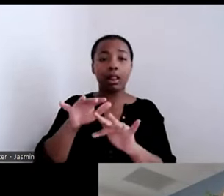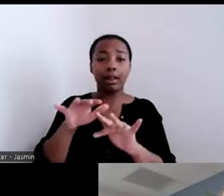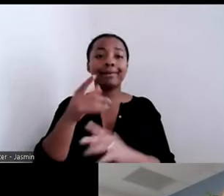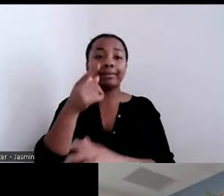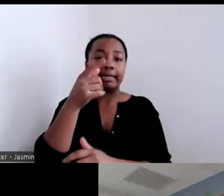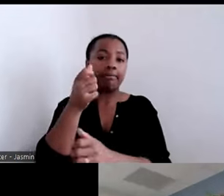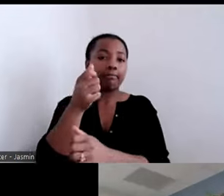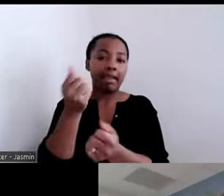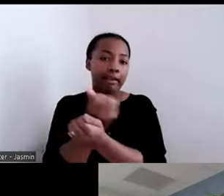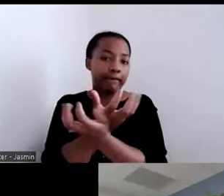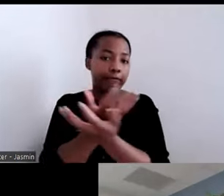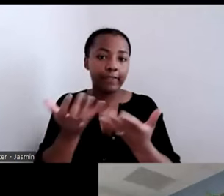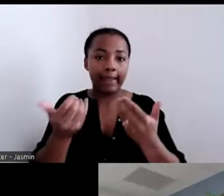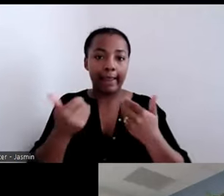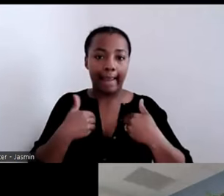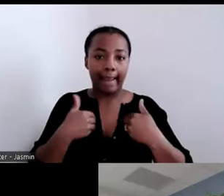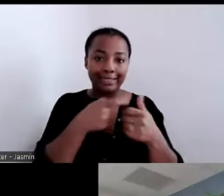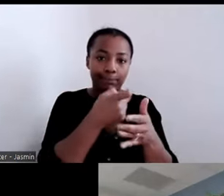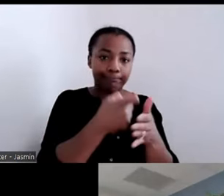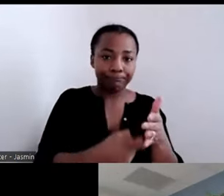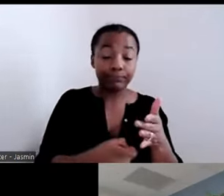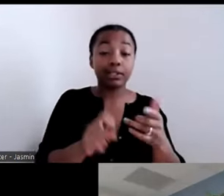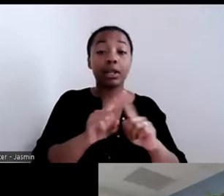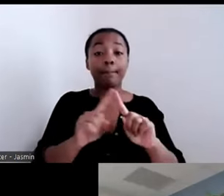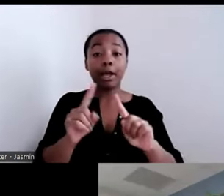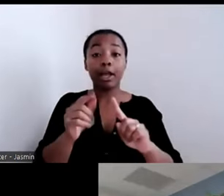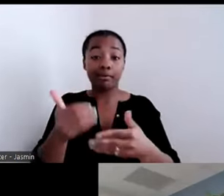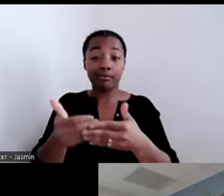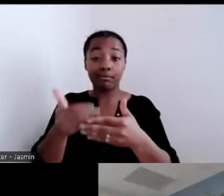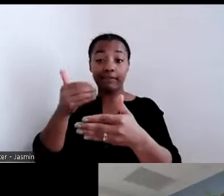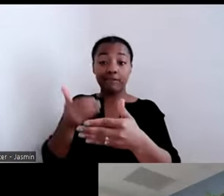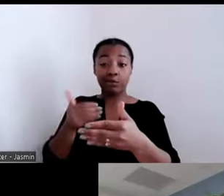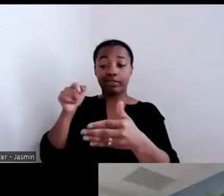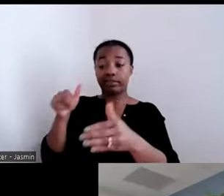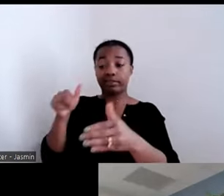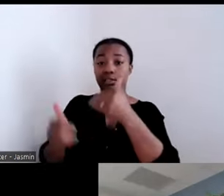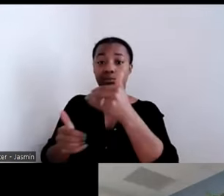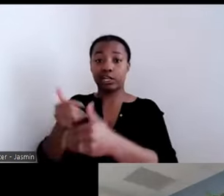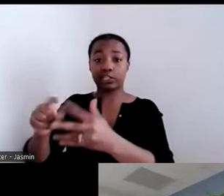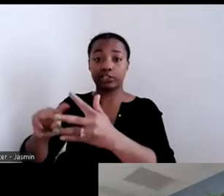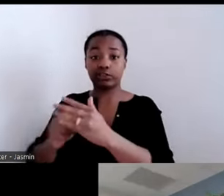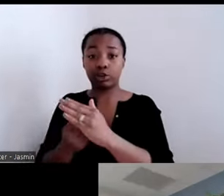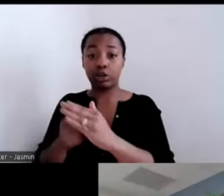do that, we really just wanted to see, how does this model need to evolve to doing